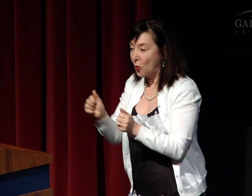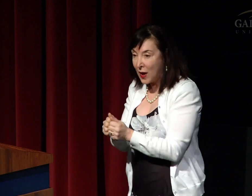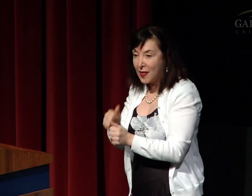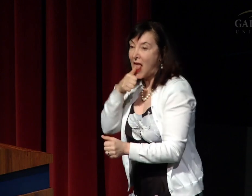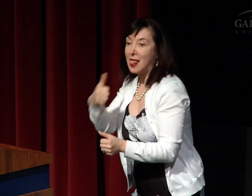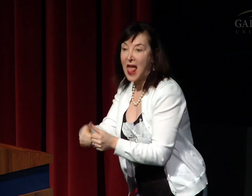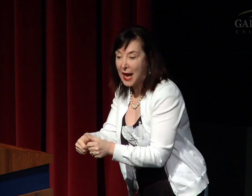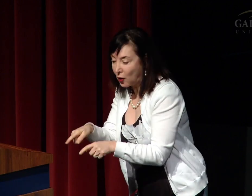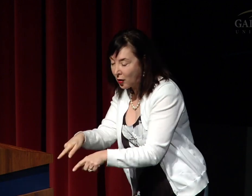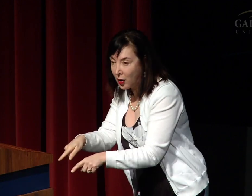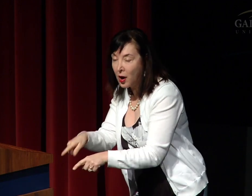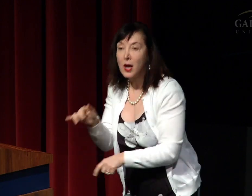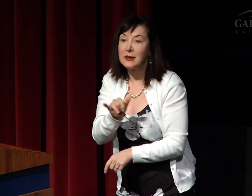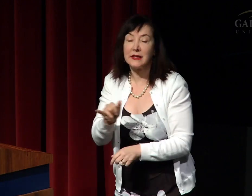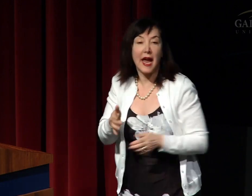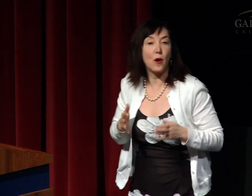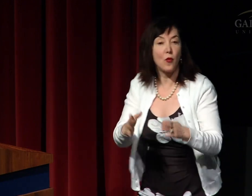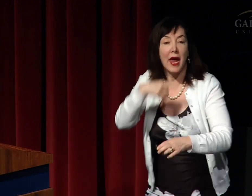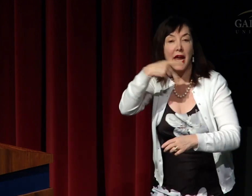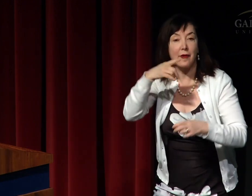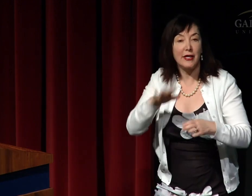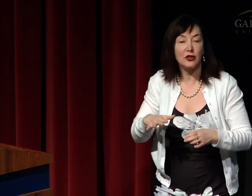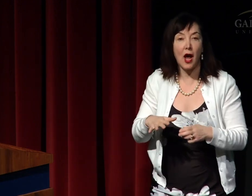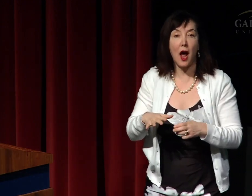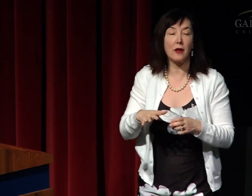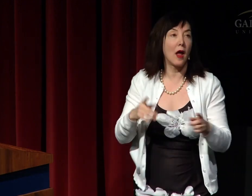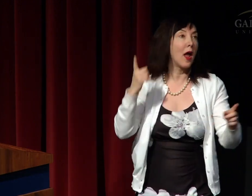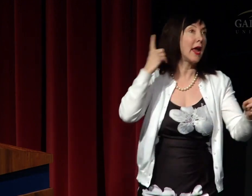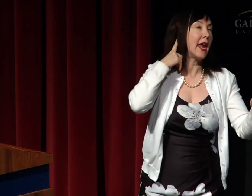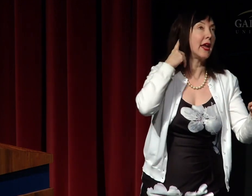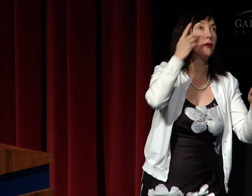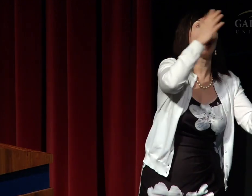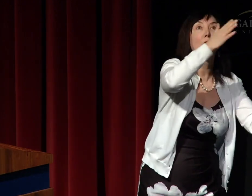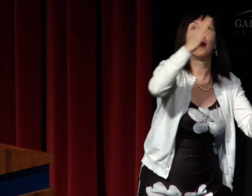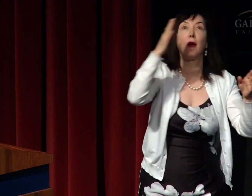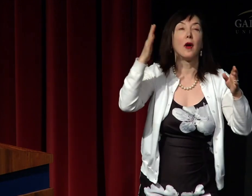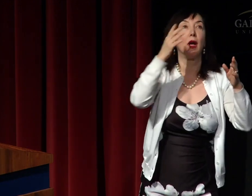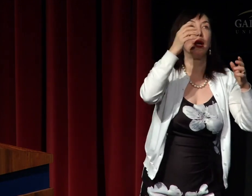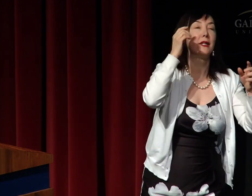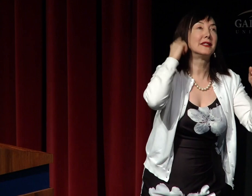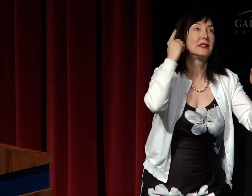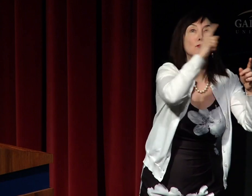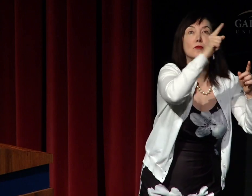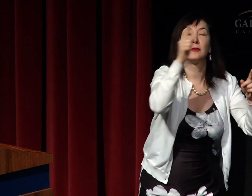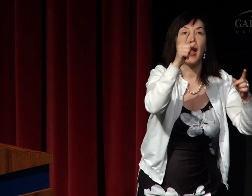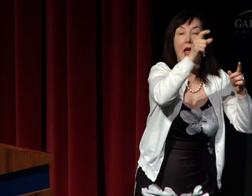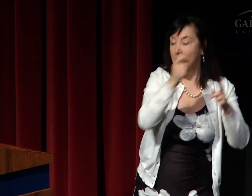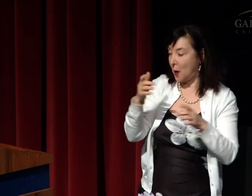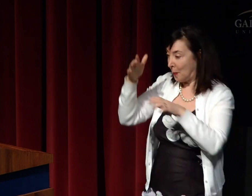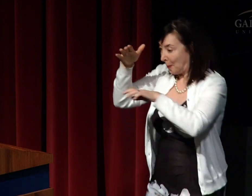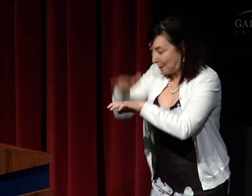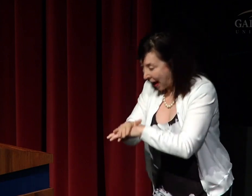onto the written word. Just like hearing children are doing when they're mapping the phonology of their spoken